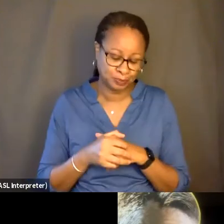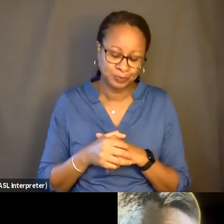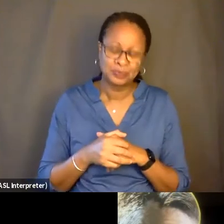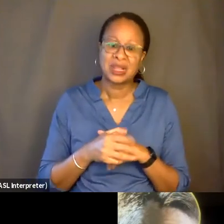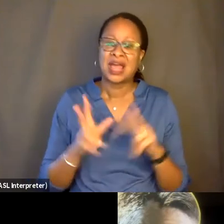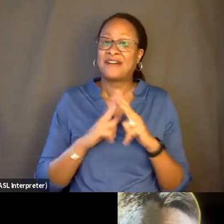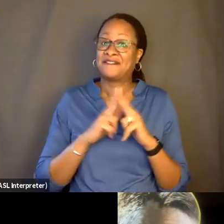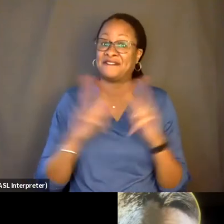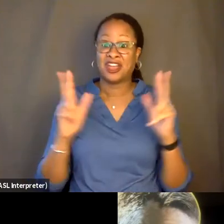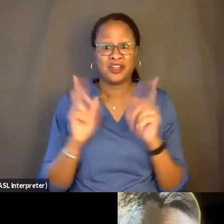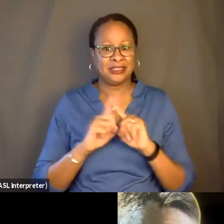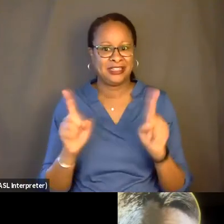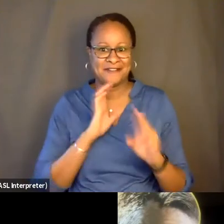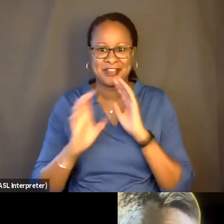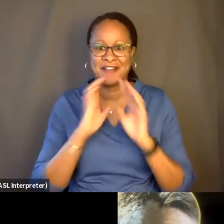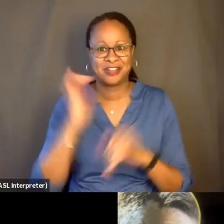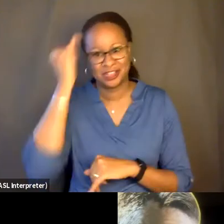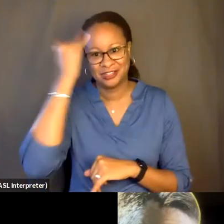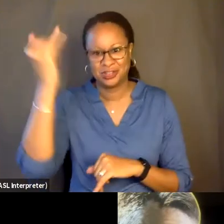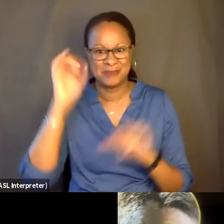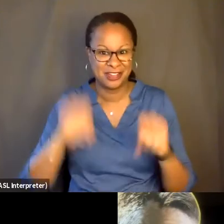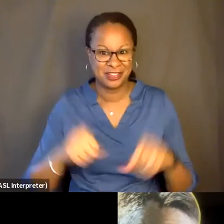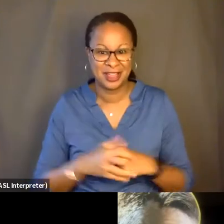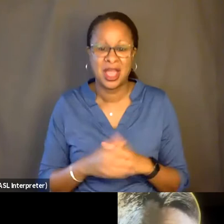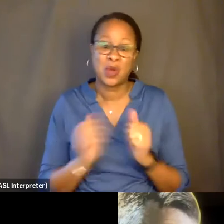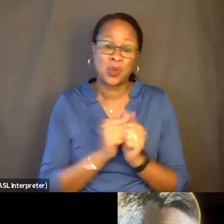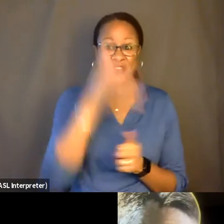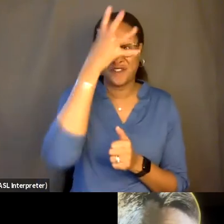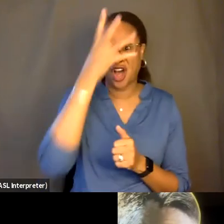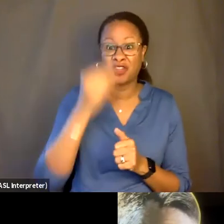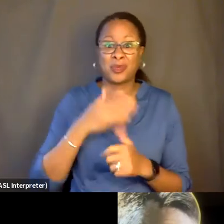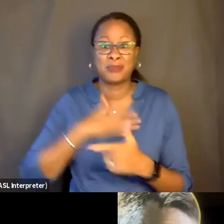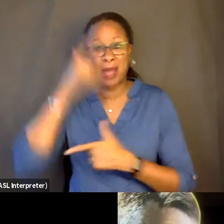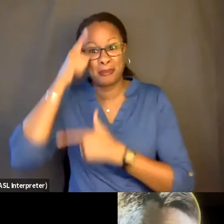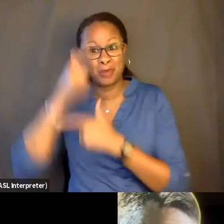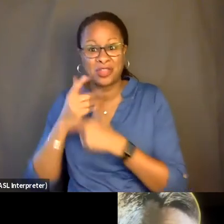conversations to have with your father, with your brother, with your 6-year-old children.